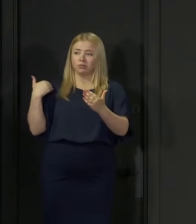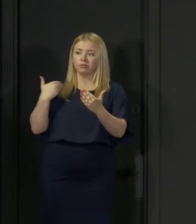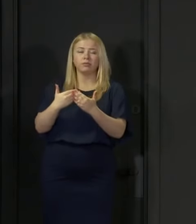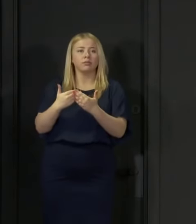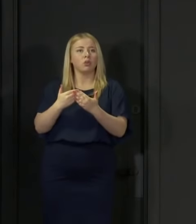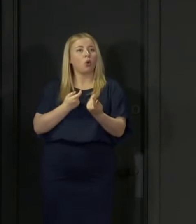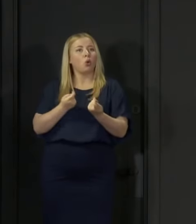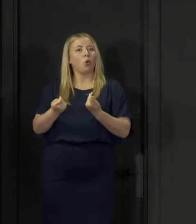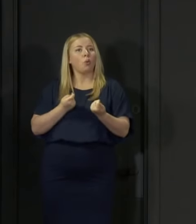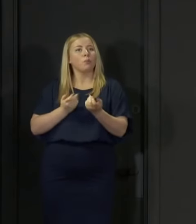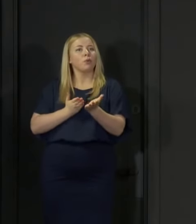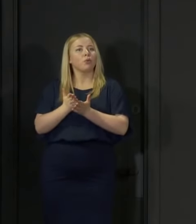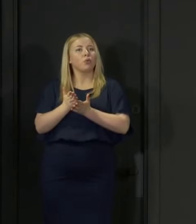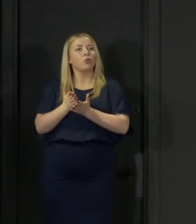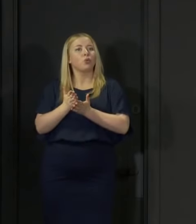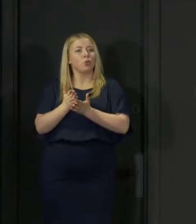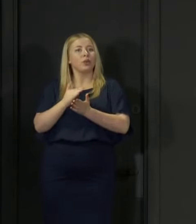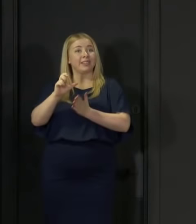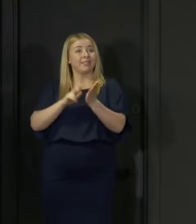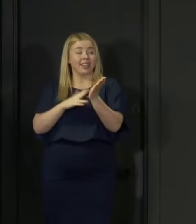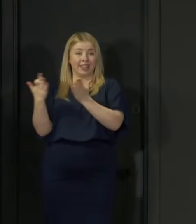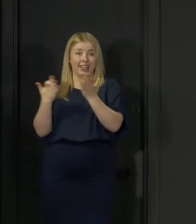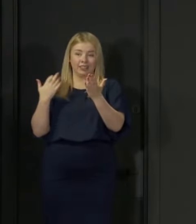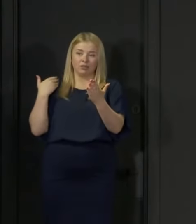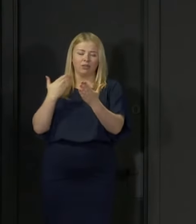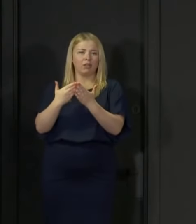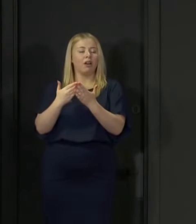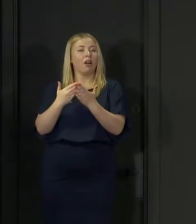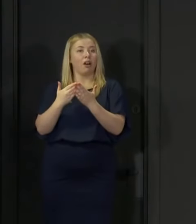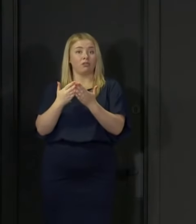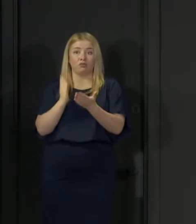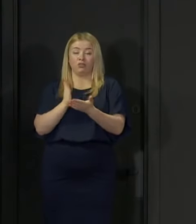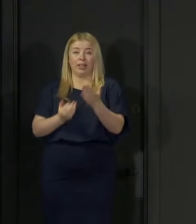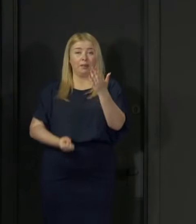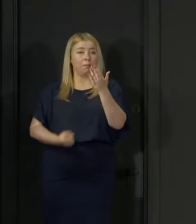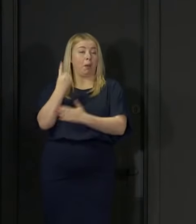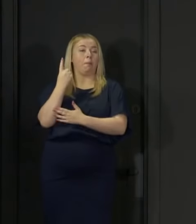At a moment's notice you had to adapt to new forms of learning.